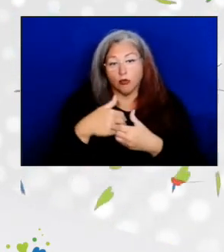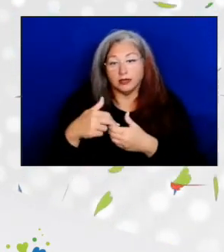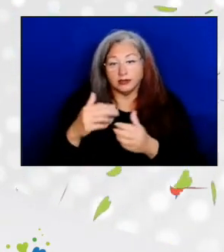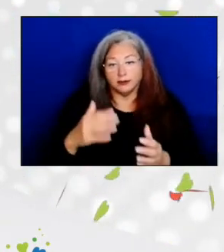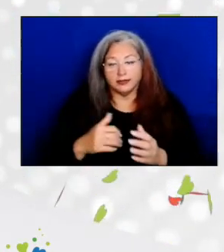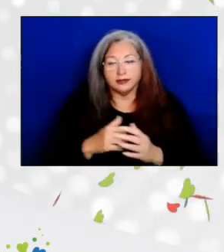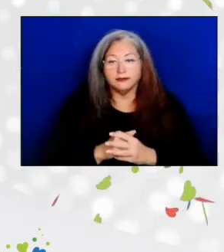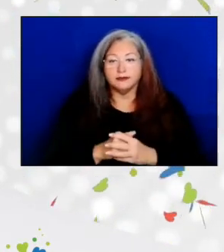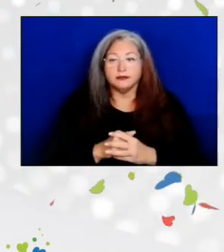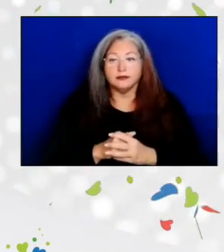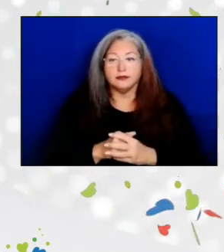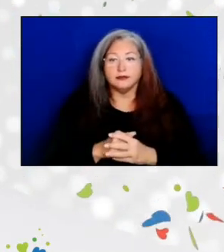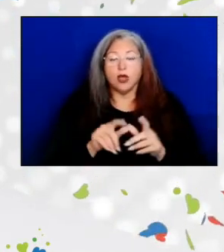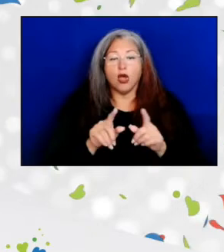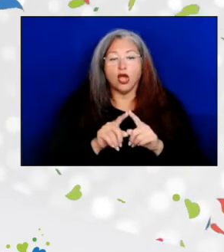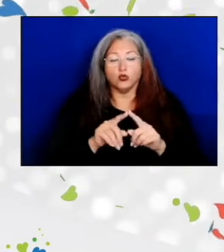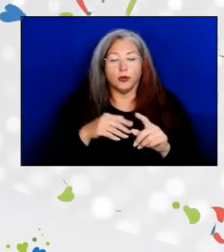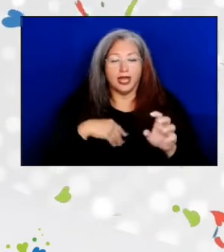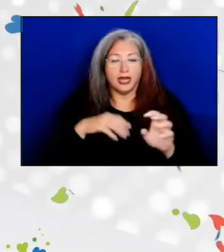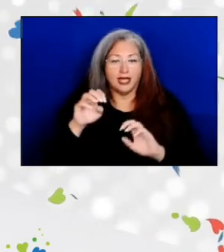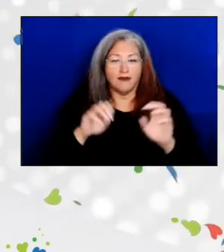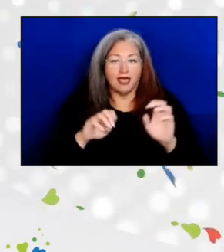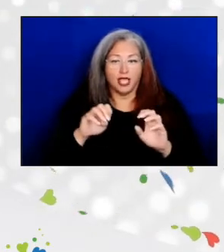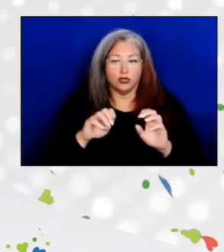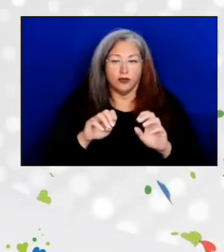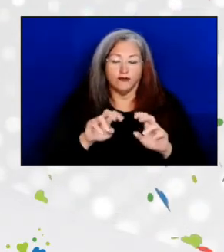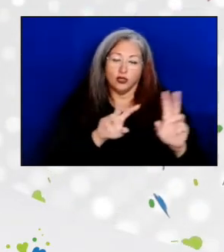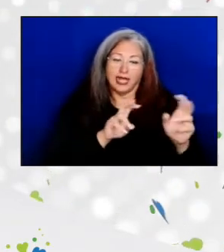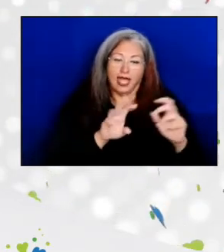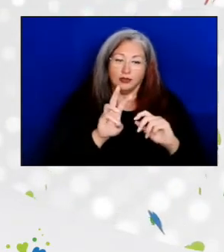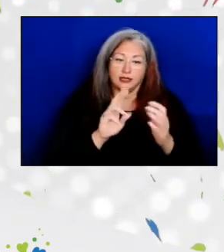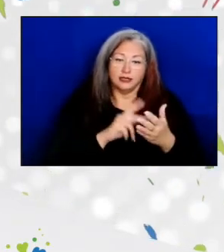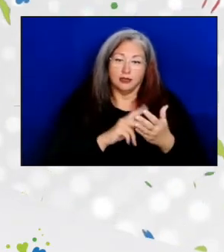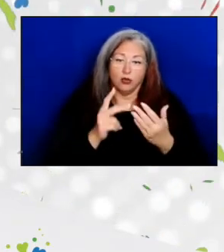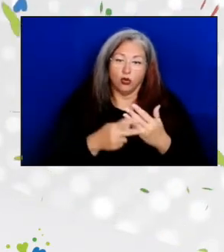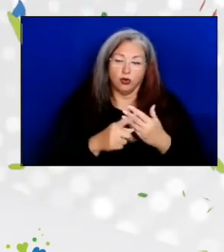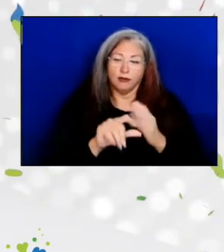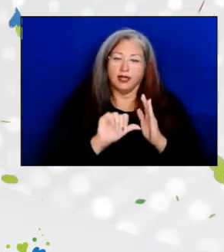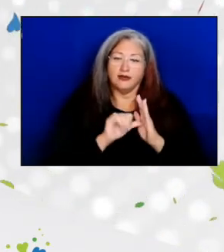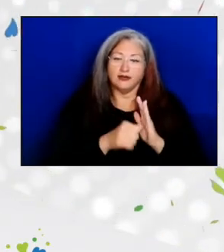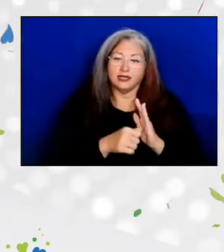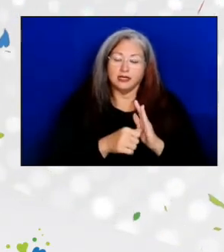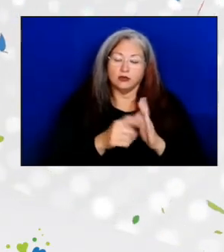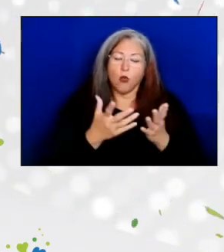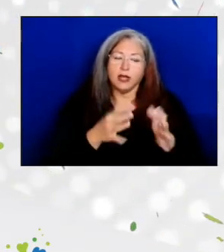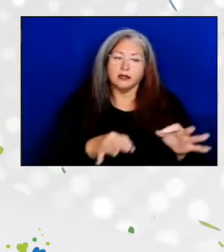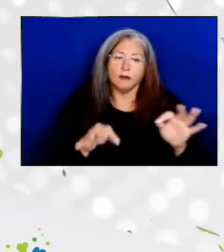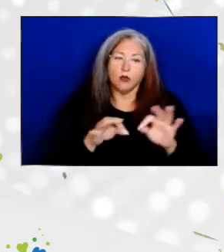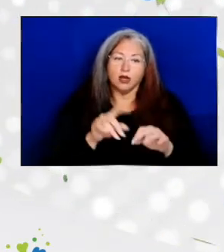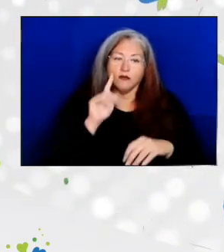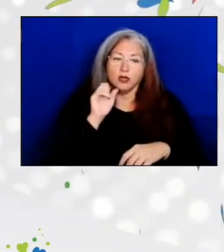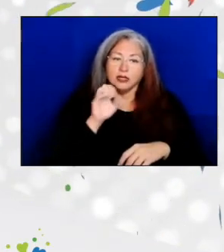There was also an evaluation of the Title VI program, emphasizing the importance of the Senior Nutrition Program